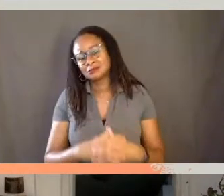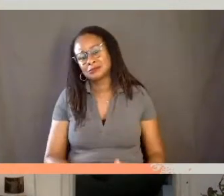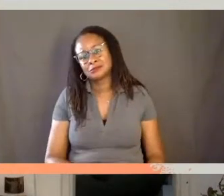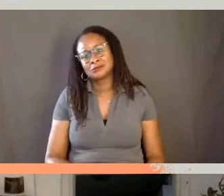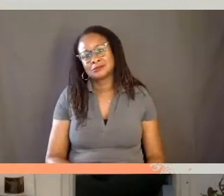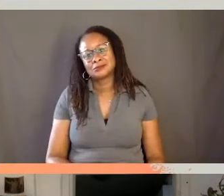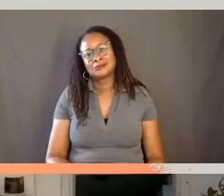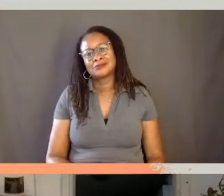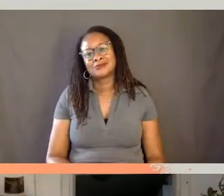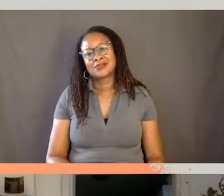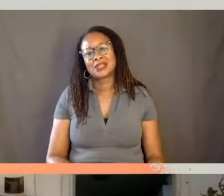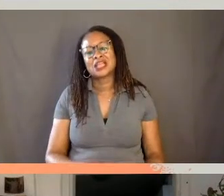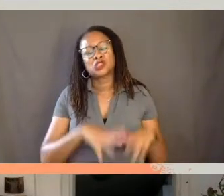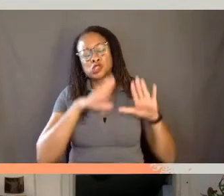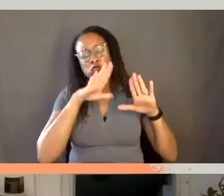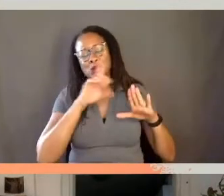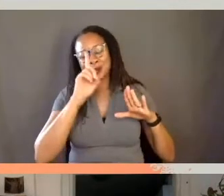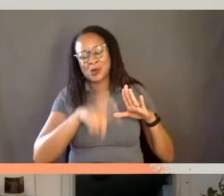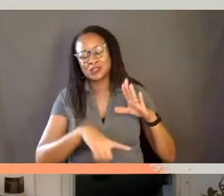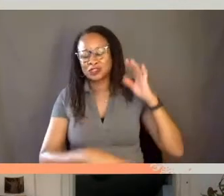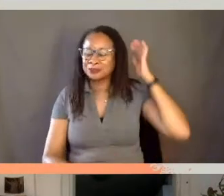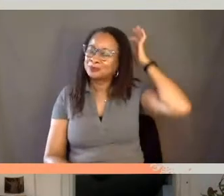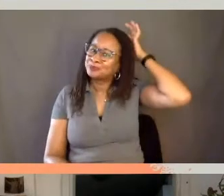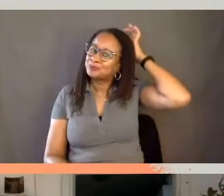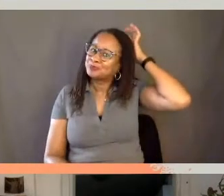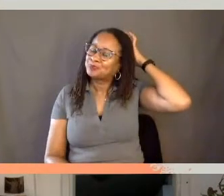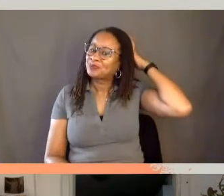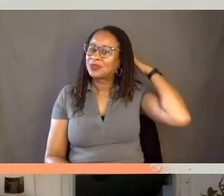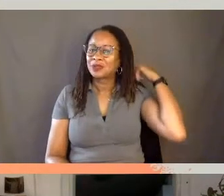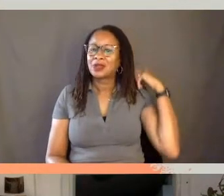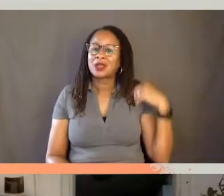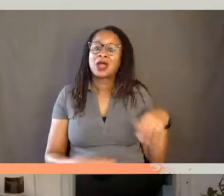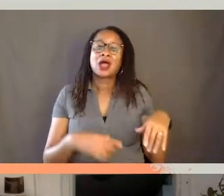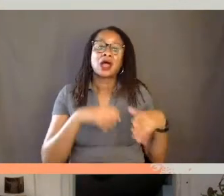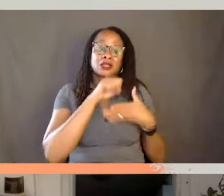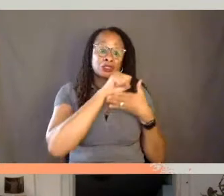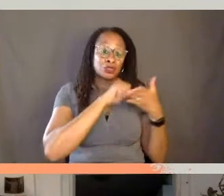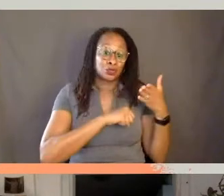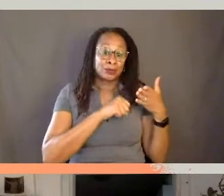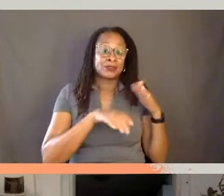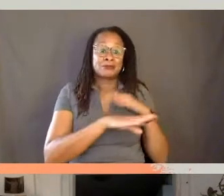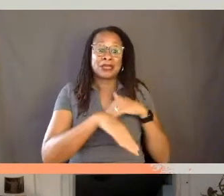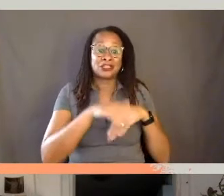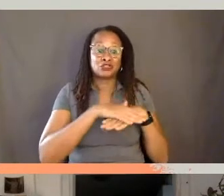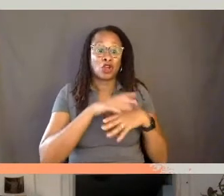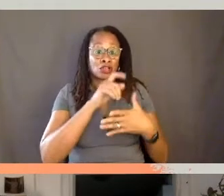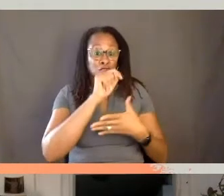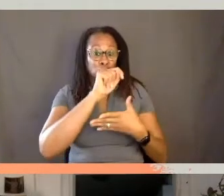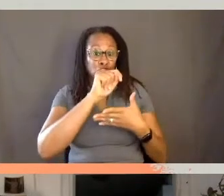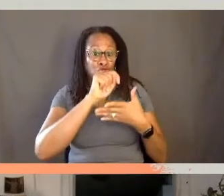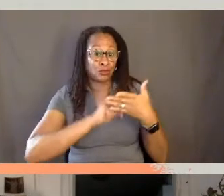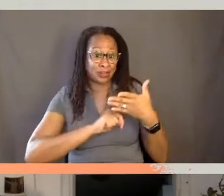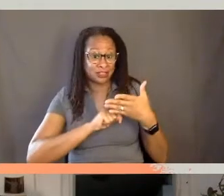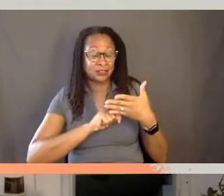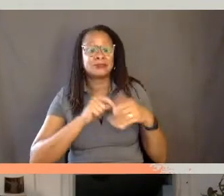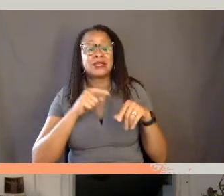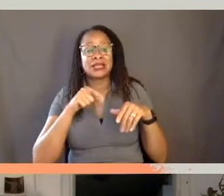It's a great question. So, we were moving from the scripts based on the transcripts in the talk show reenactment scenes.